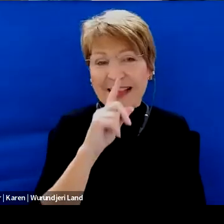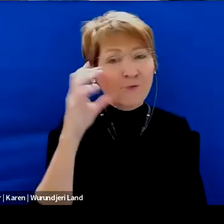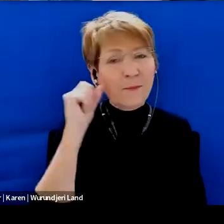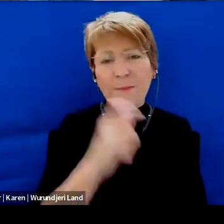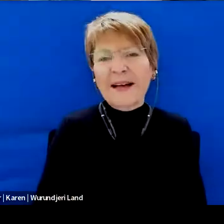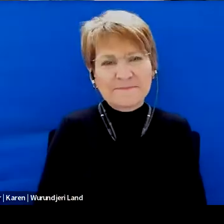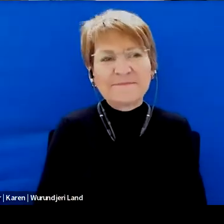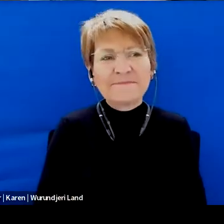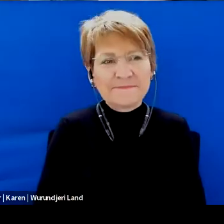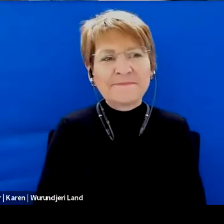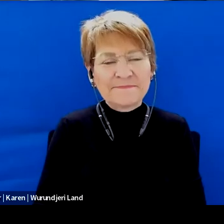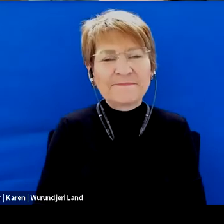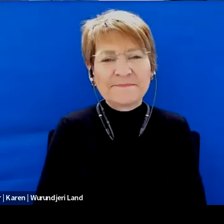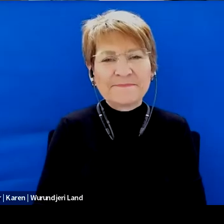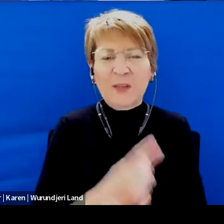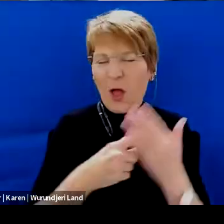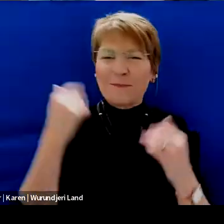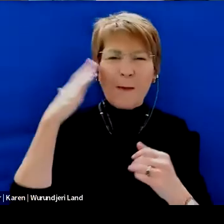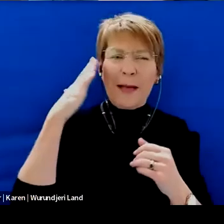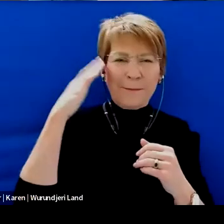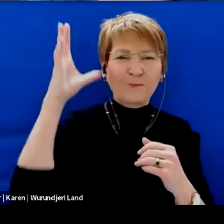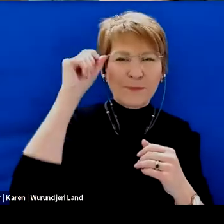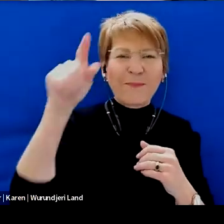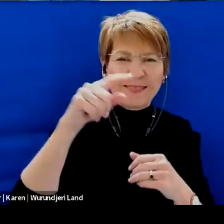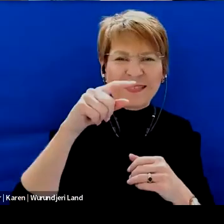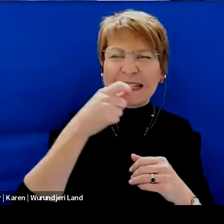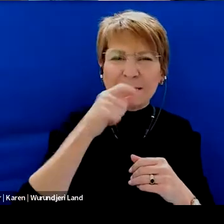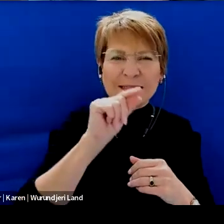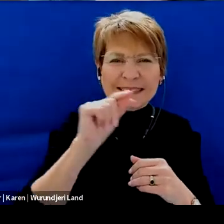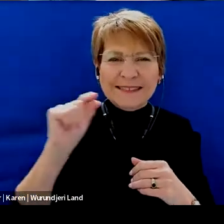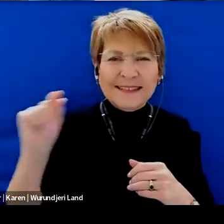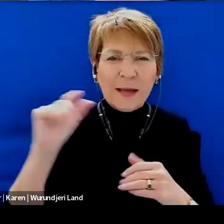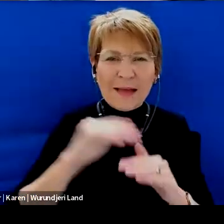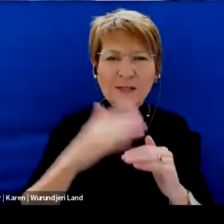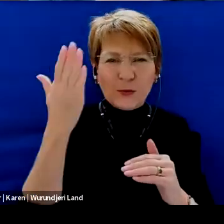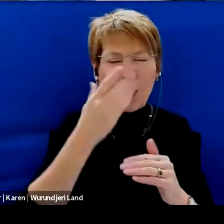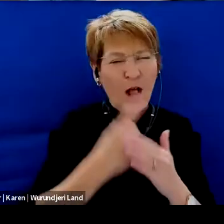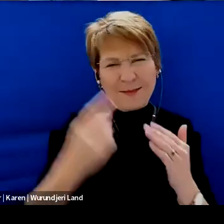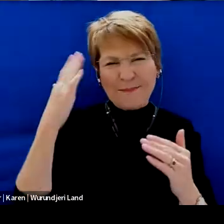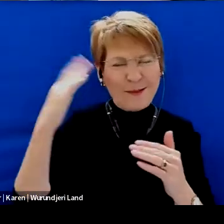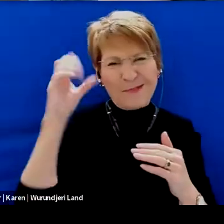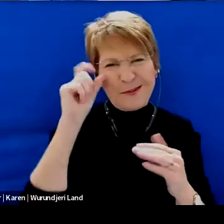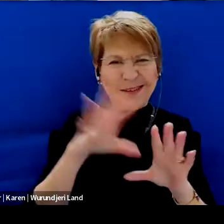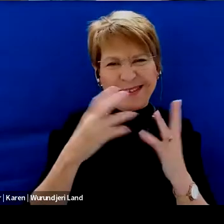Now I don't remember that time, and the mom and the mom remembers certain things about school, and among the members that also.